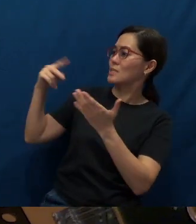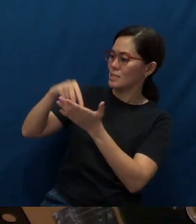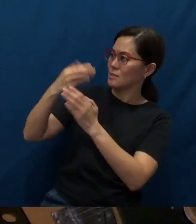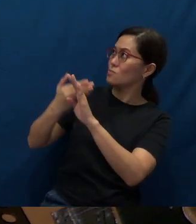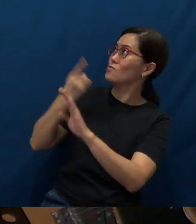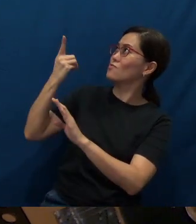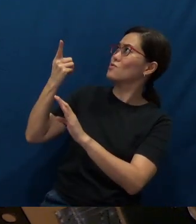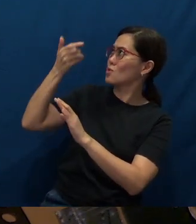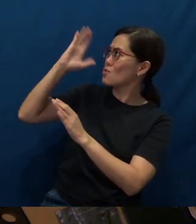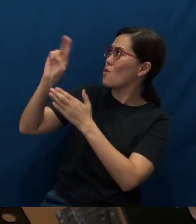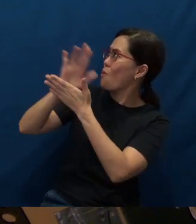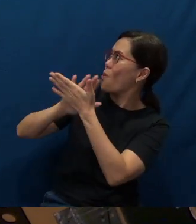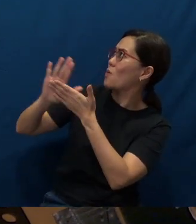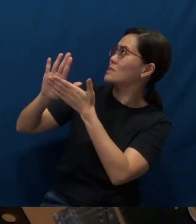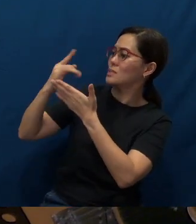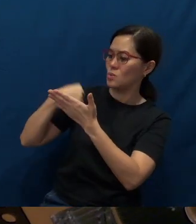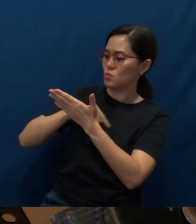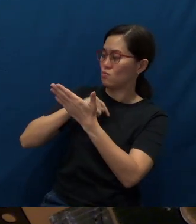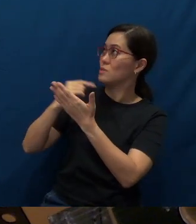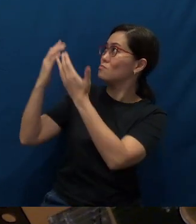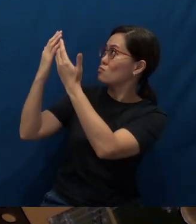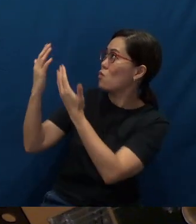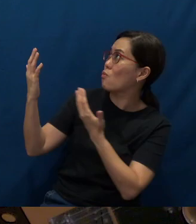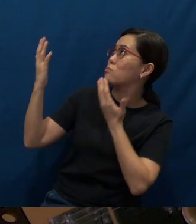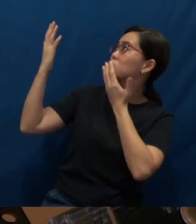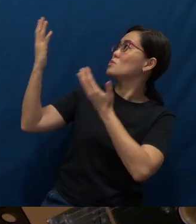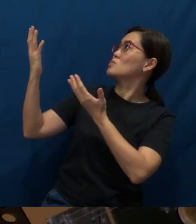And Lord, as we stand before You, Lord, (would) You look through our lives?